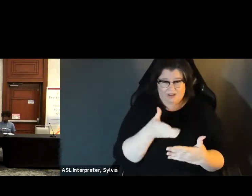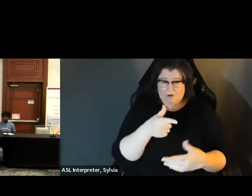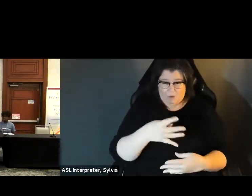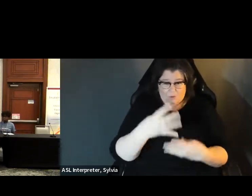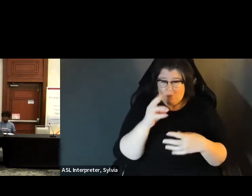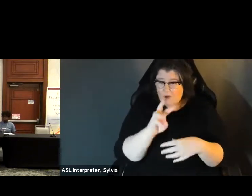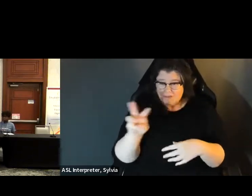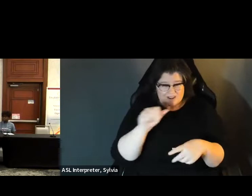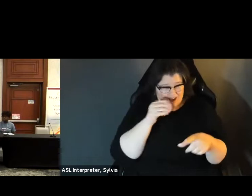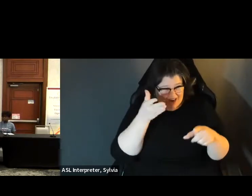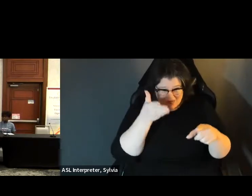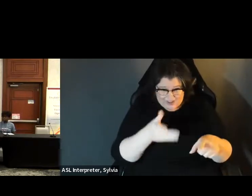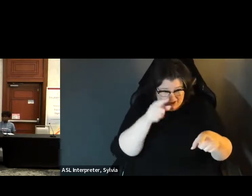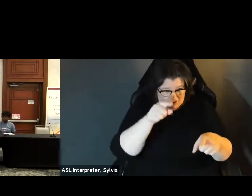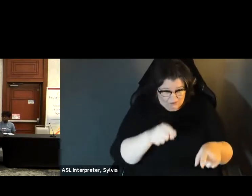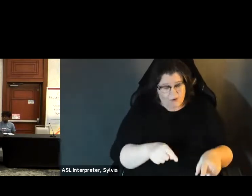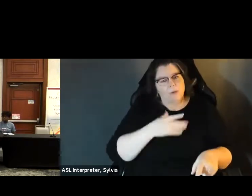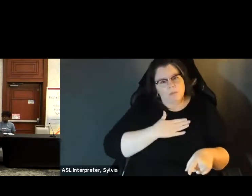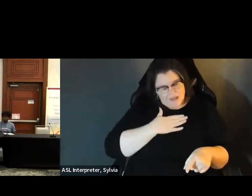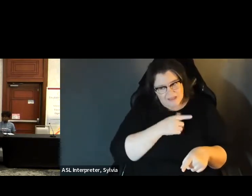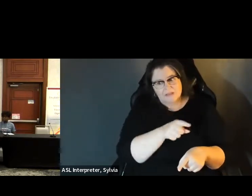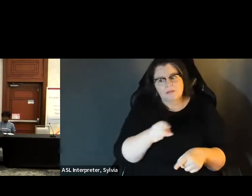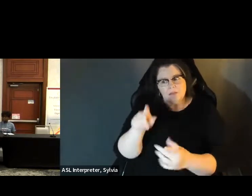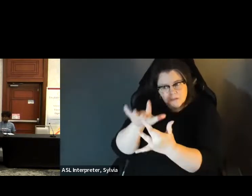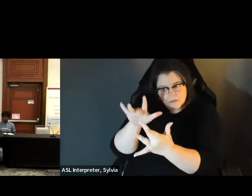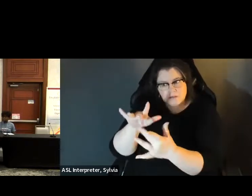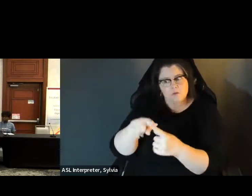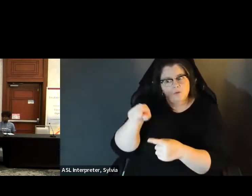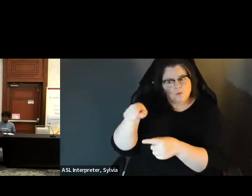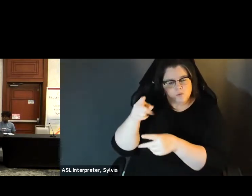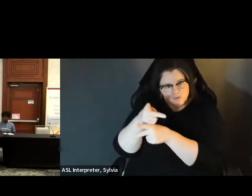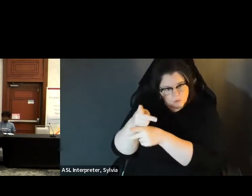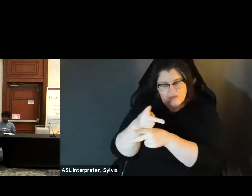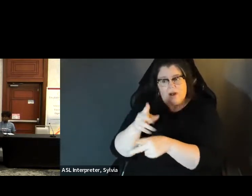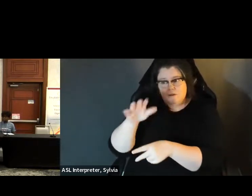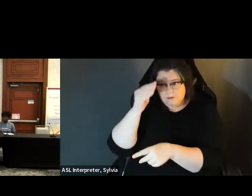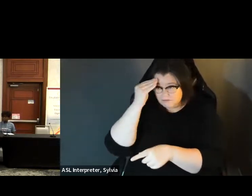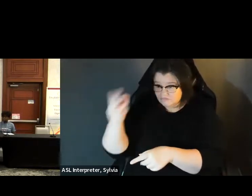access to that system. If you're in a county that doesn' t have the in, on the website or what not, please contact So the voters across the State, wherever you live, have the availability that inf and how to get access to that system, And so, if you're in a county that doesn't have that information on the website or whatnot please contact, your your supervisor to ticket information at least on the website and find out how